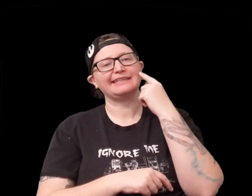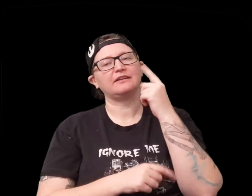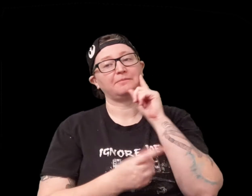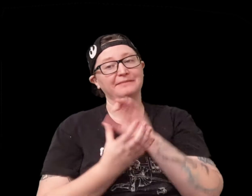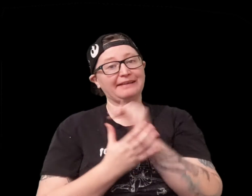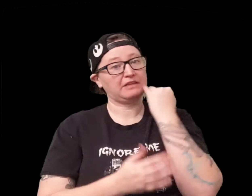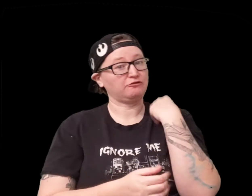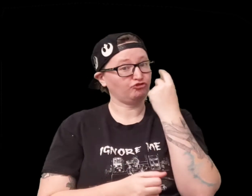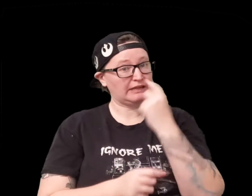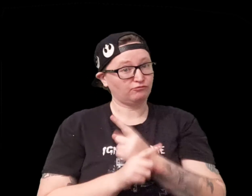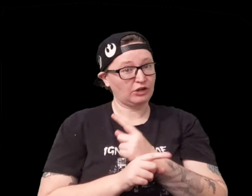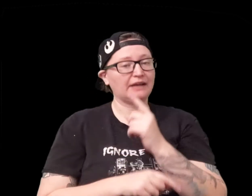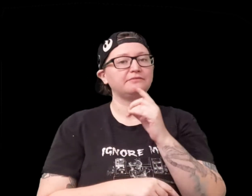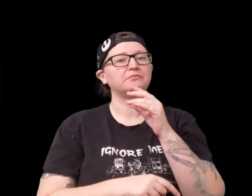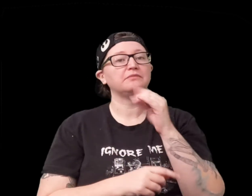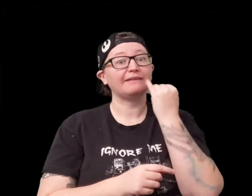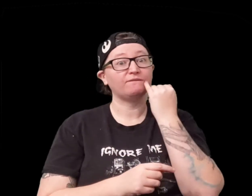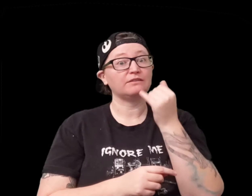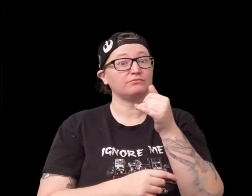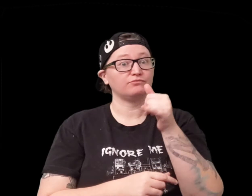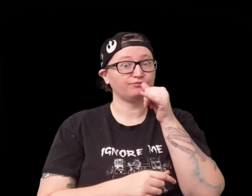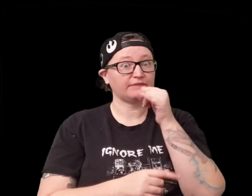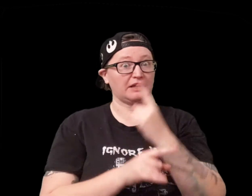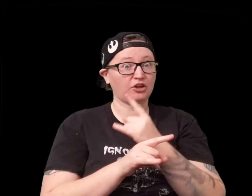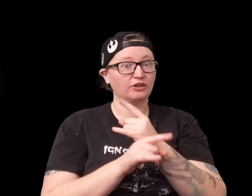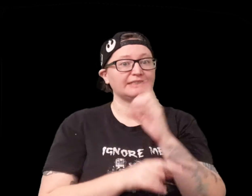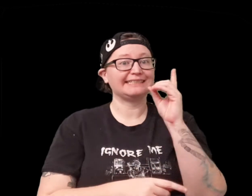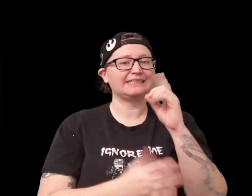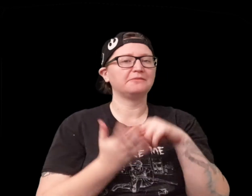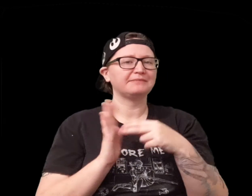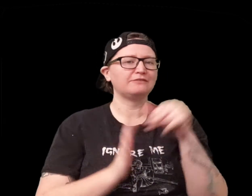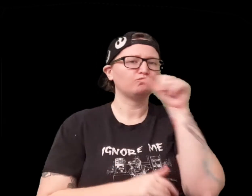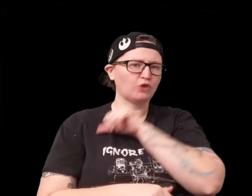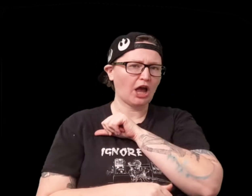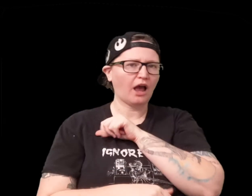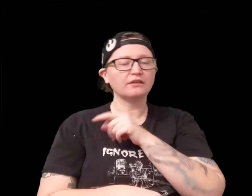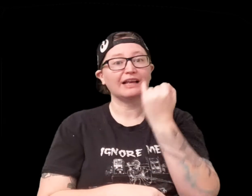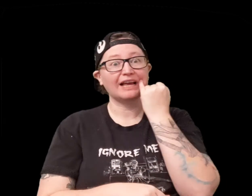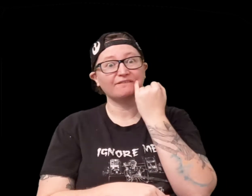the d symbol meant but then after a while okay if you drink alcohol d means drunk